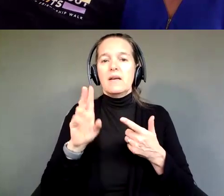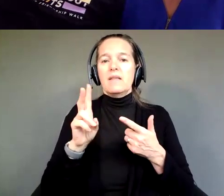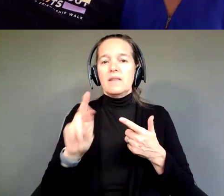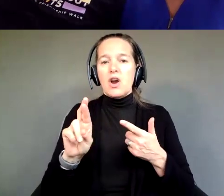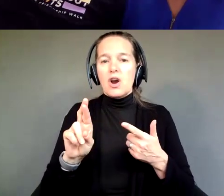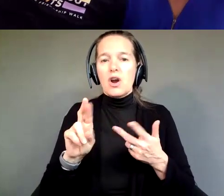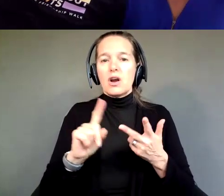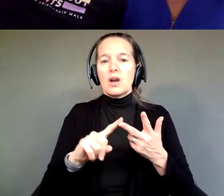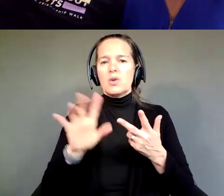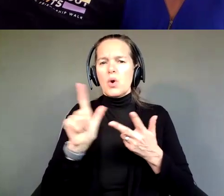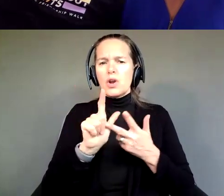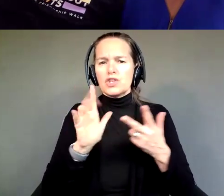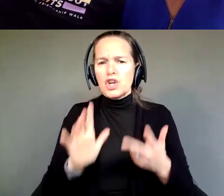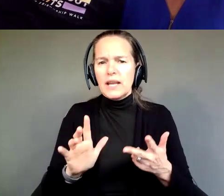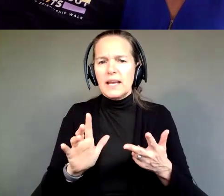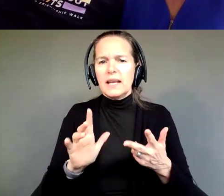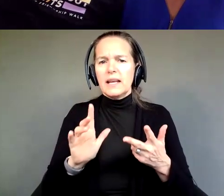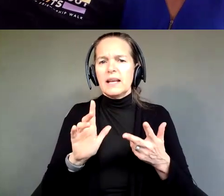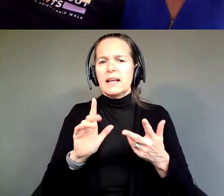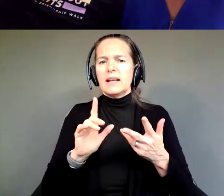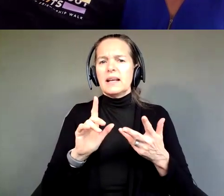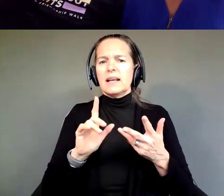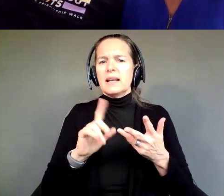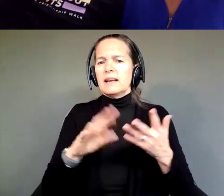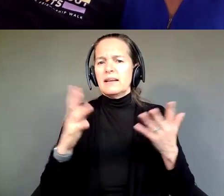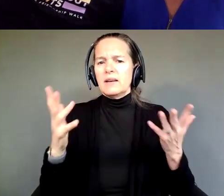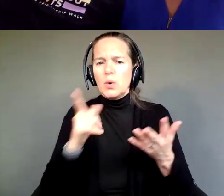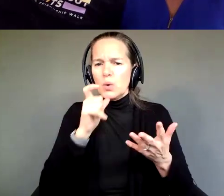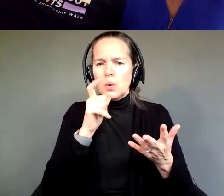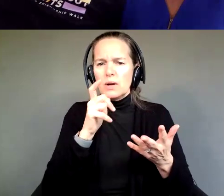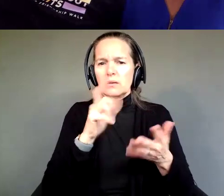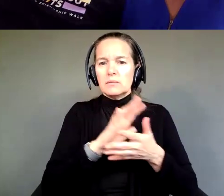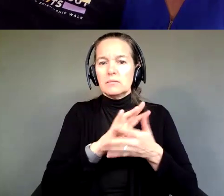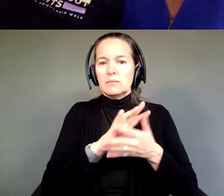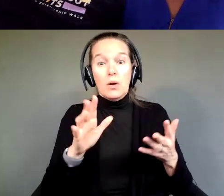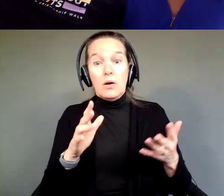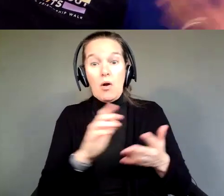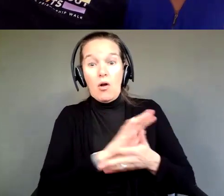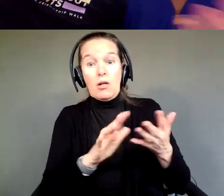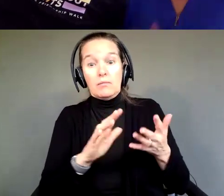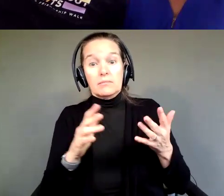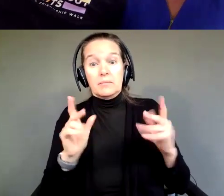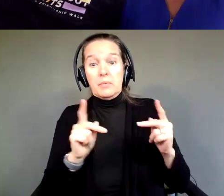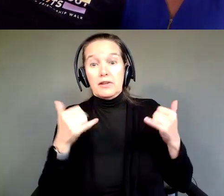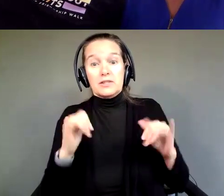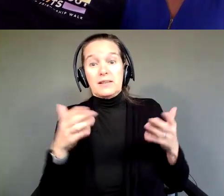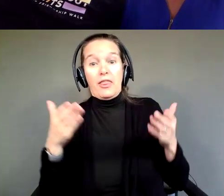Oh, my gosh. Who stood behind you and beside you? Who are still there? Who are still there right now.